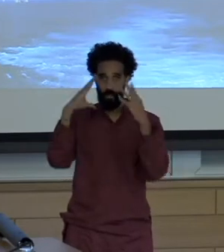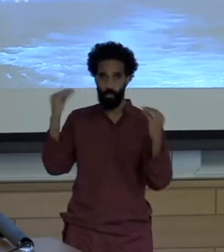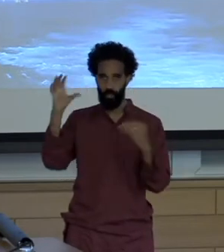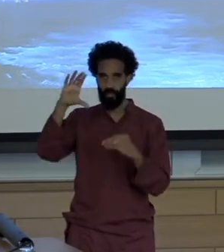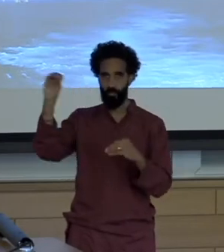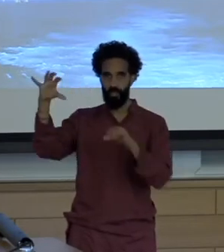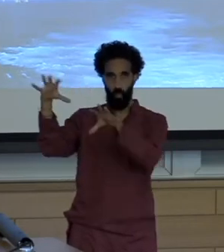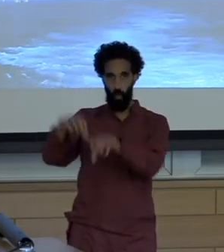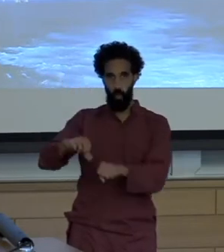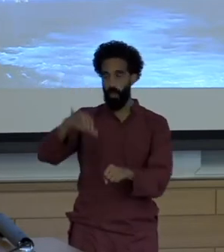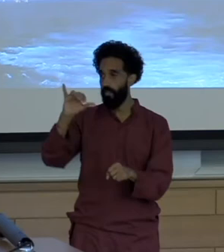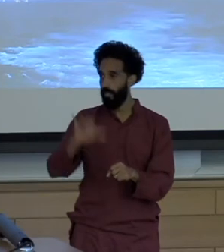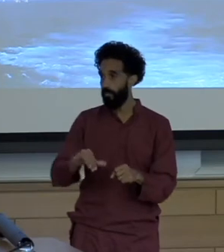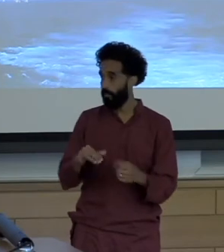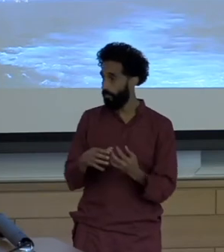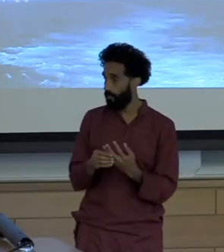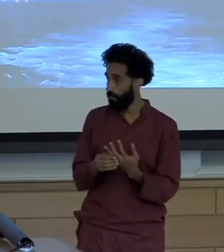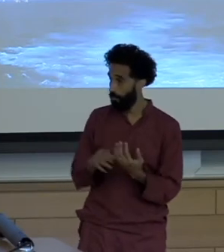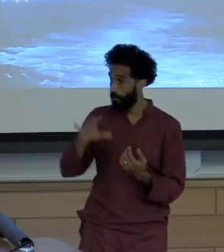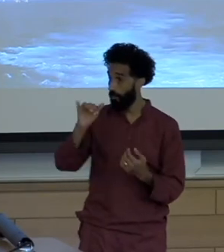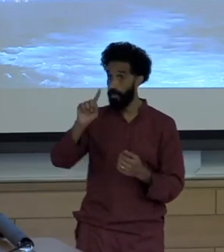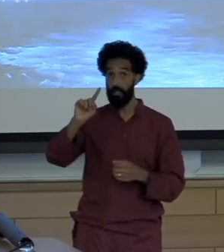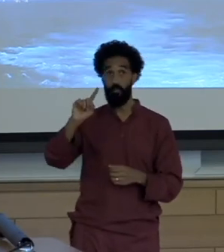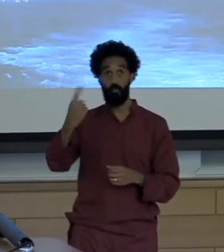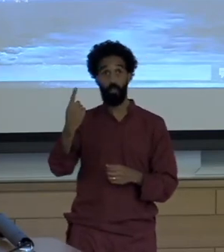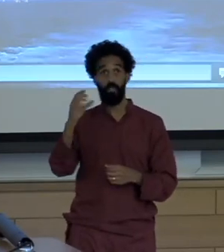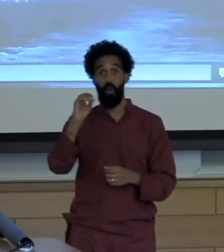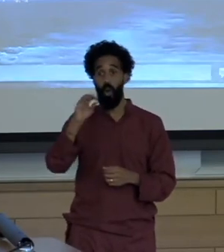This is the first offshore facility to operate in the u.s